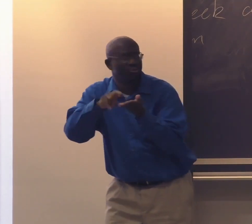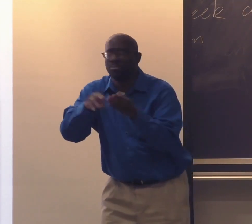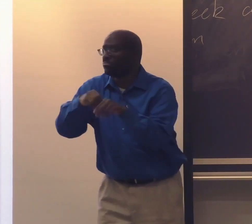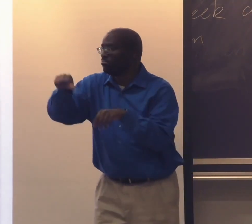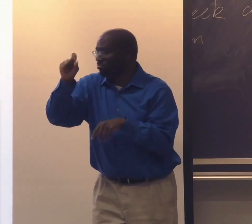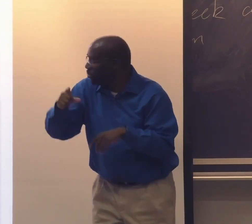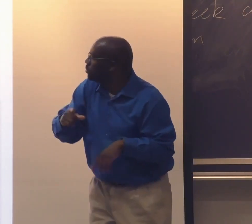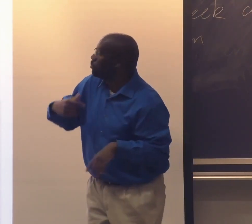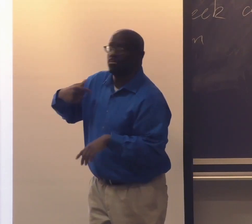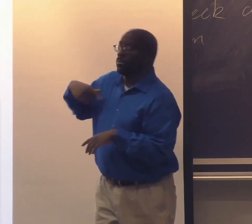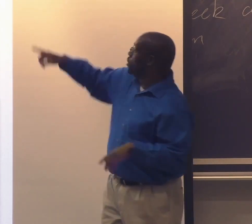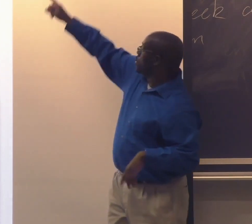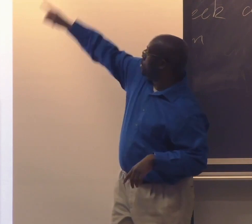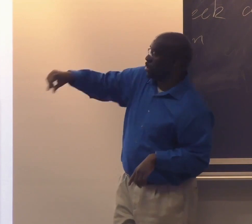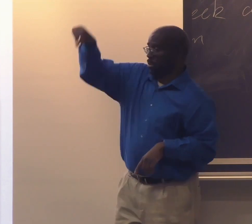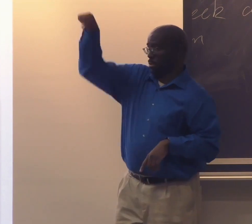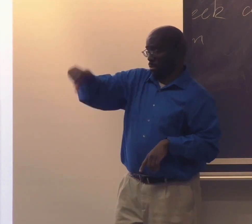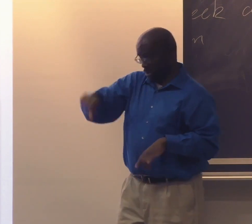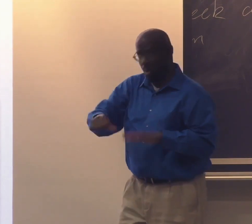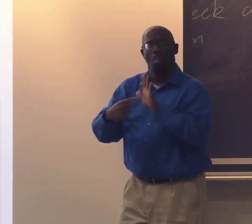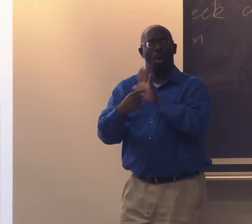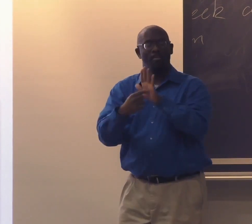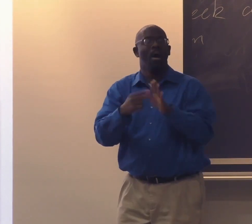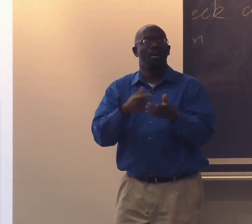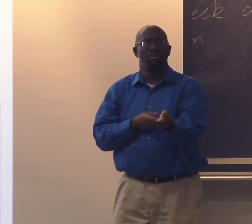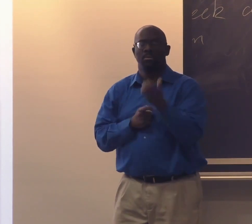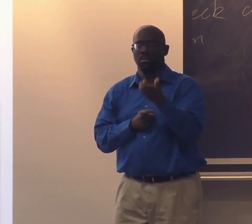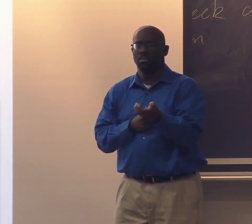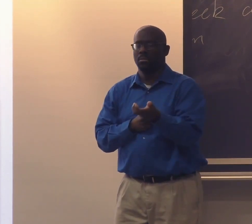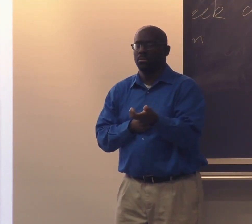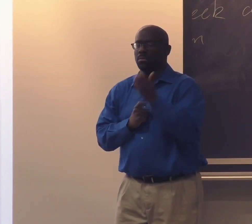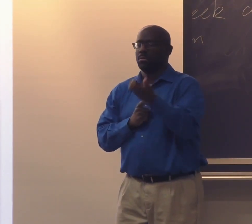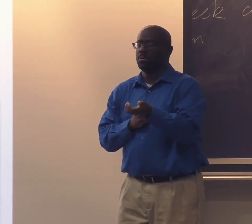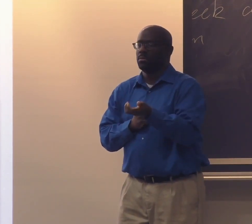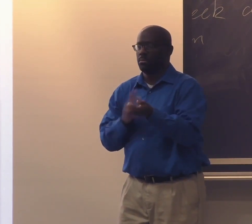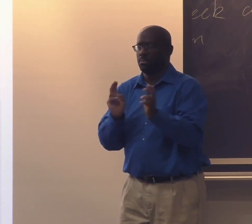and in my field of research in American Sign Language is all these thumbs down represent